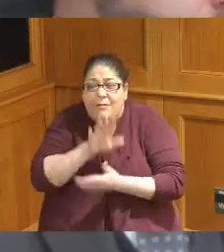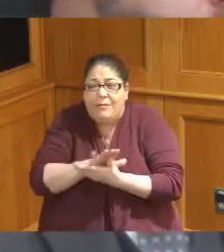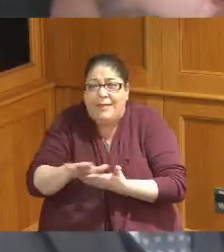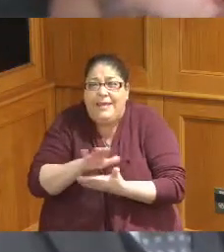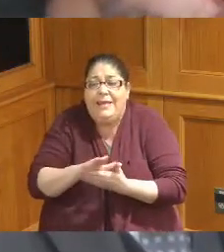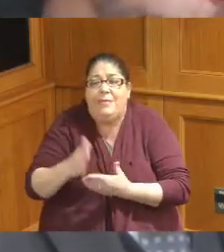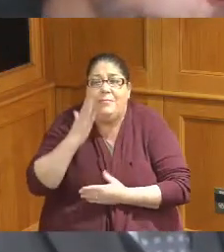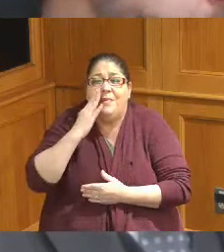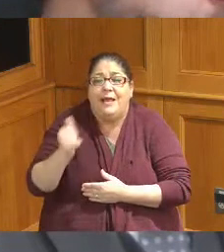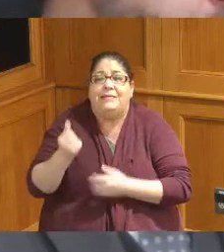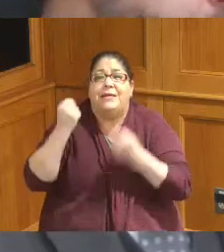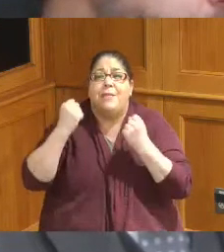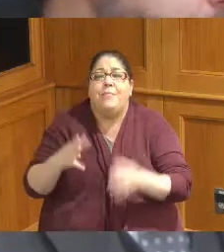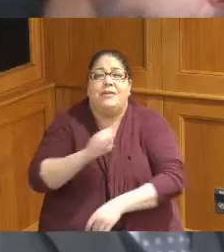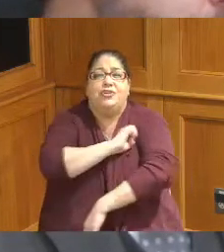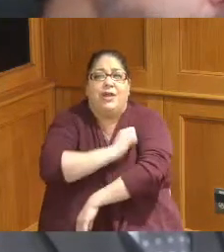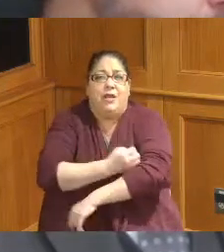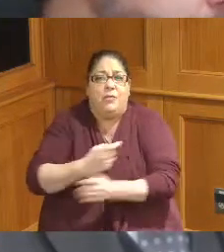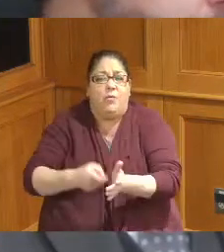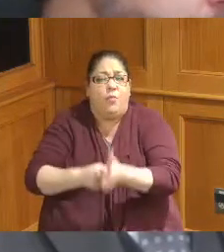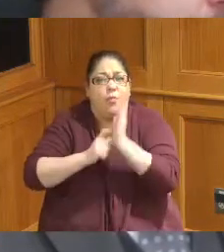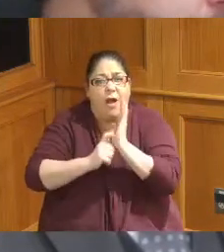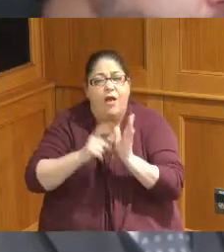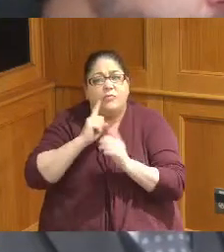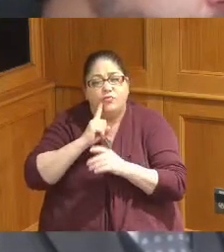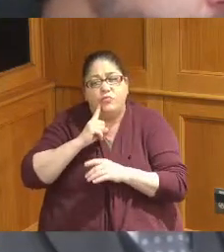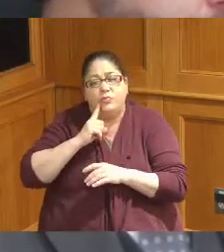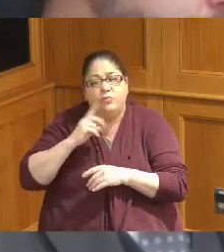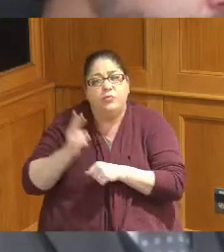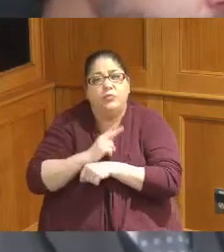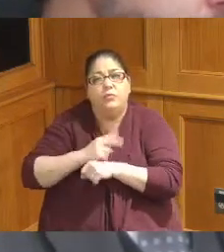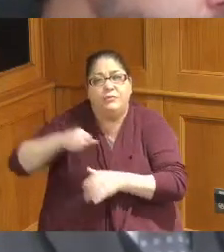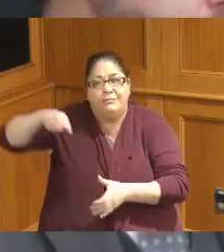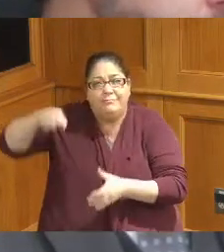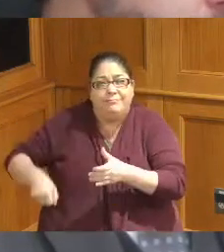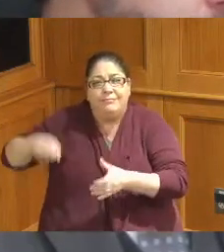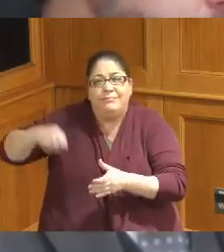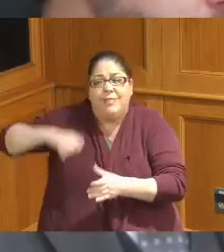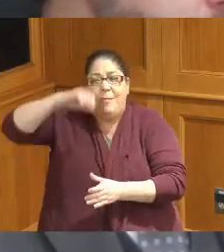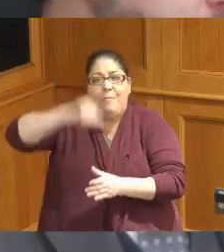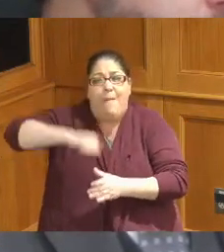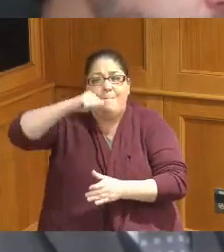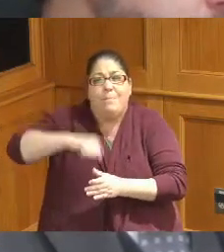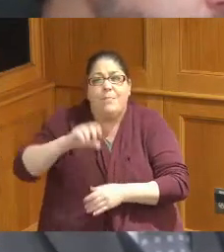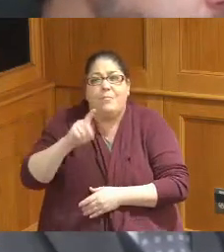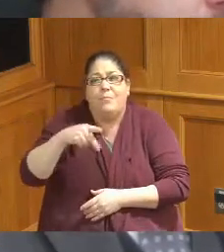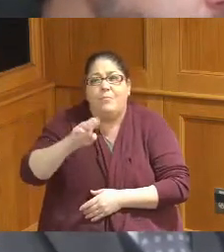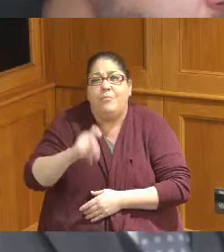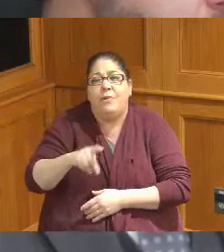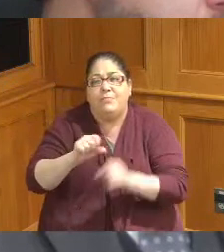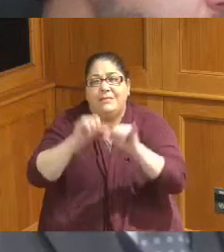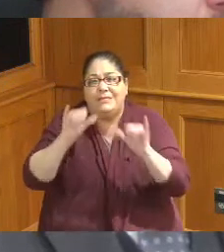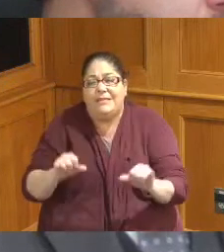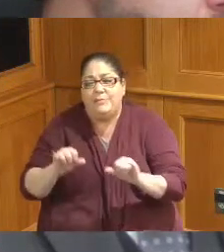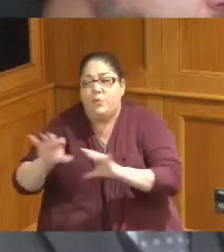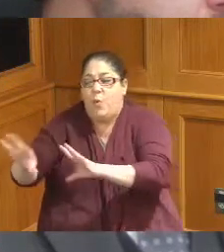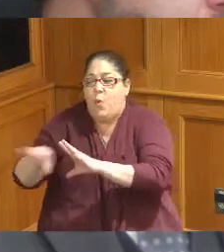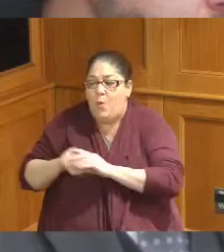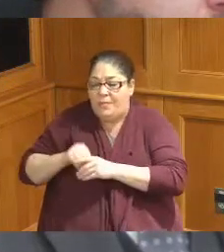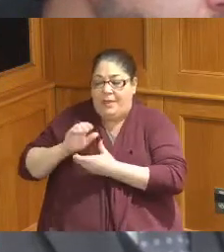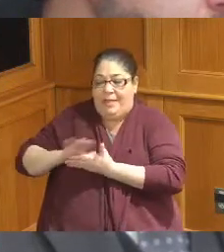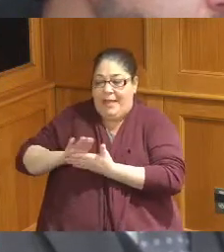got going in running the the the the powered you know pumps right now so is there untreated